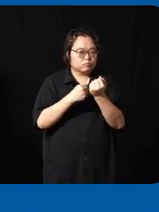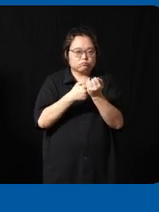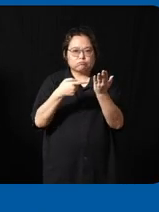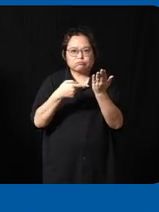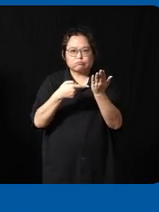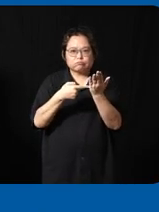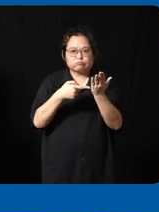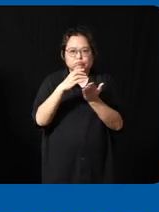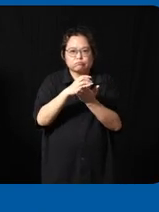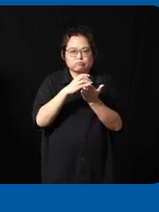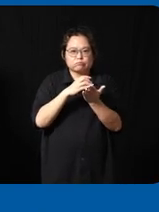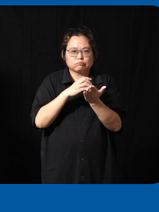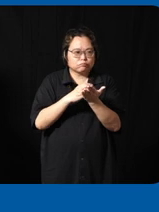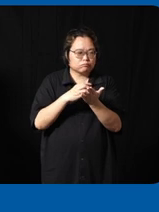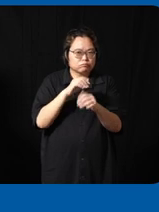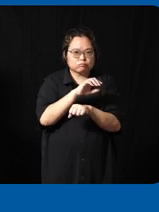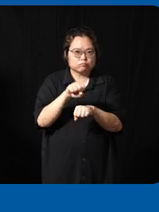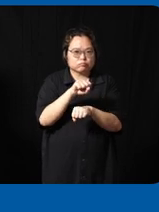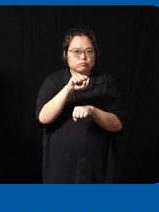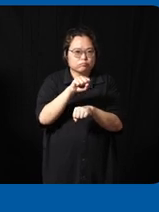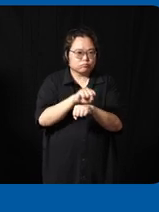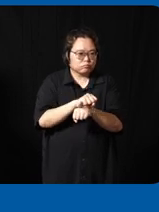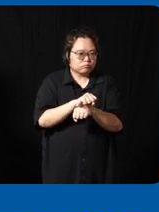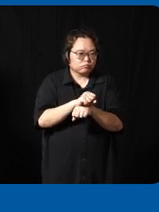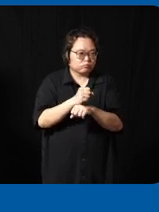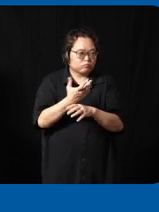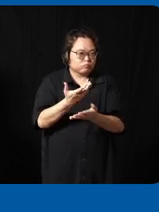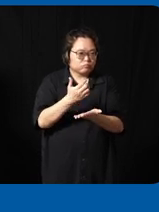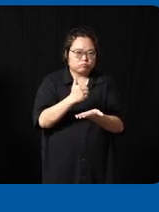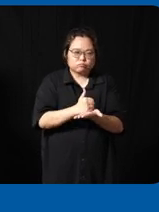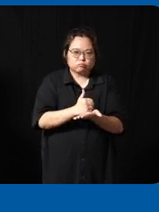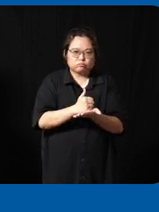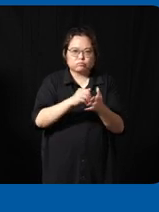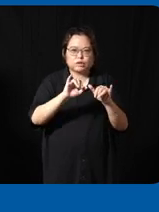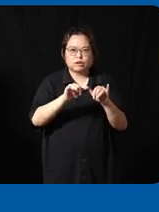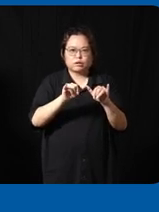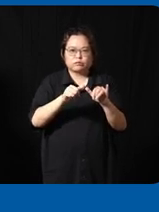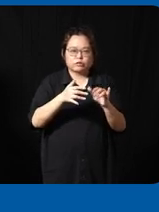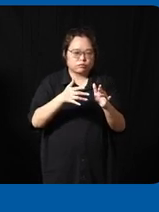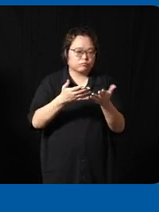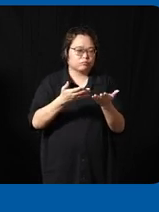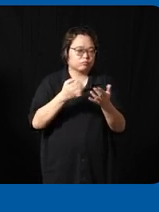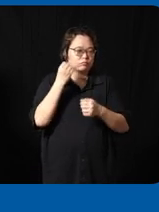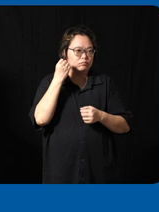Singapore that helps uh Engineers or developed Engineers to be trained to understand and to be